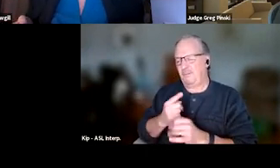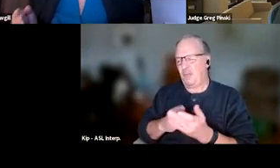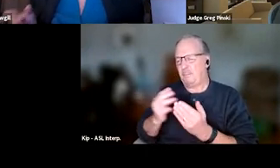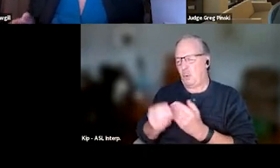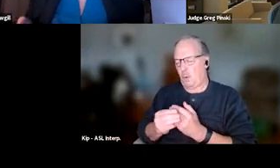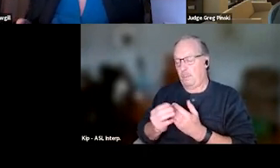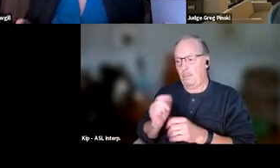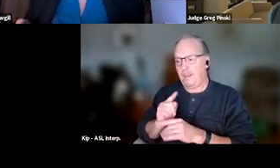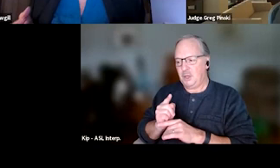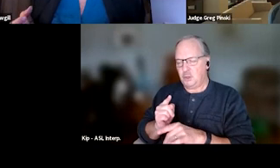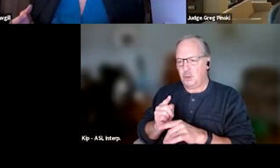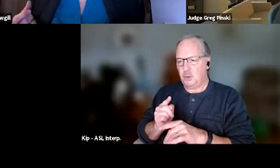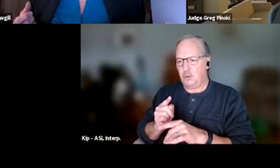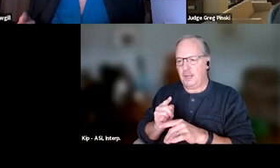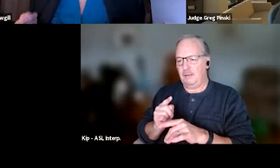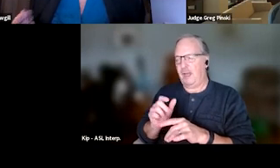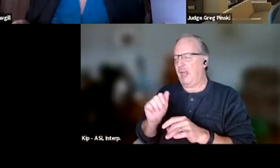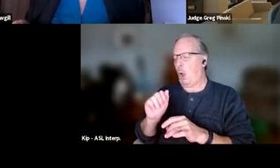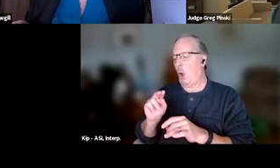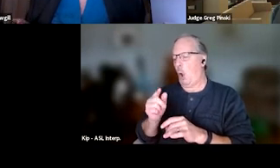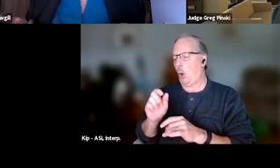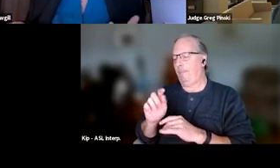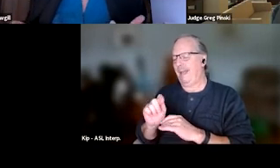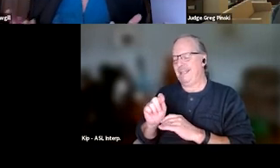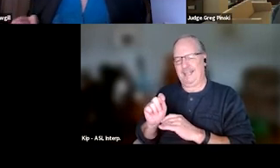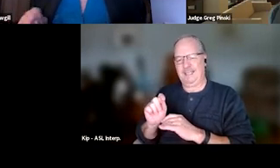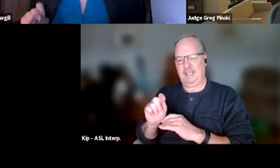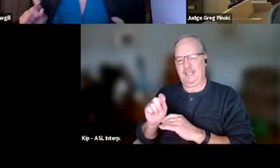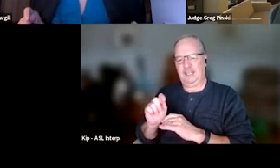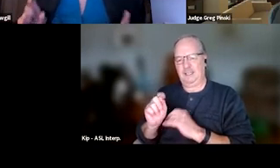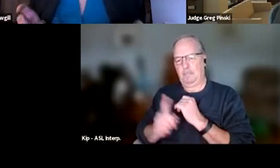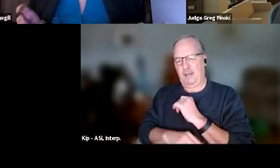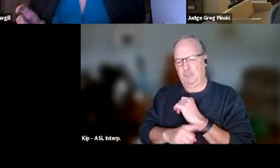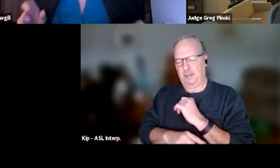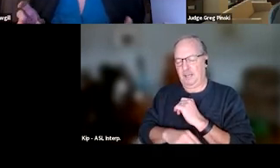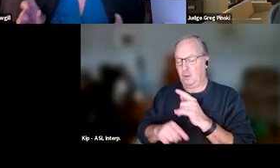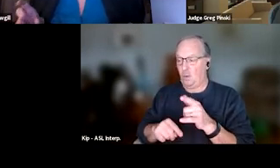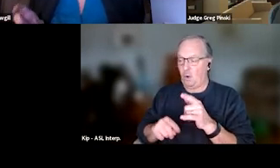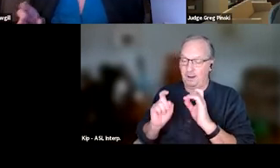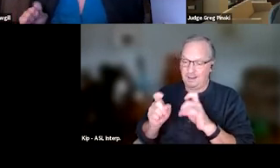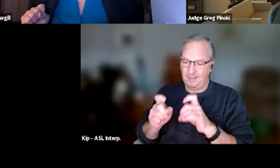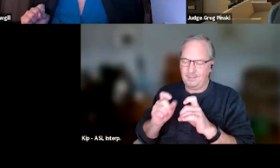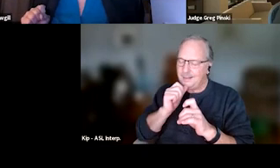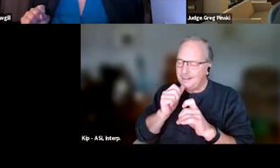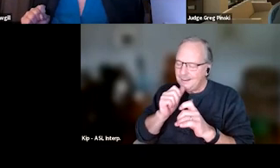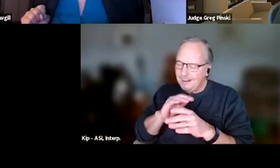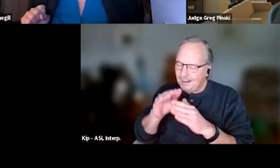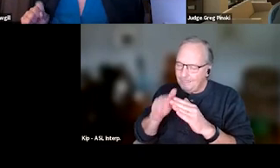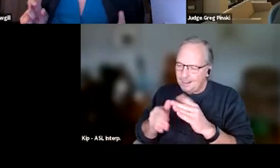you don't have an augmented sentence or give them a disposition for failing to complete the program, 'cause they didn't get better 'cause you didn't have the medicine they needed.